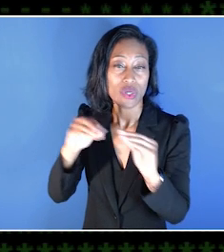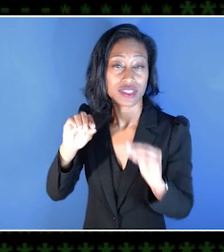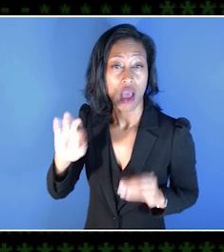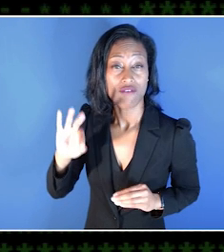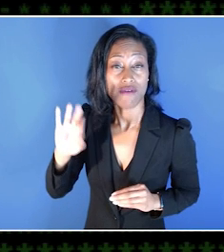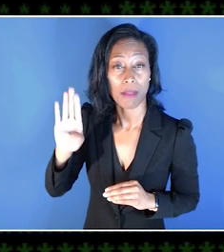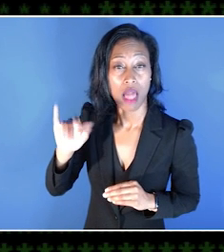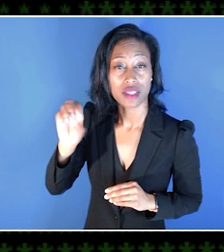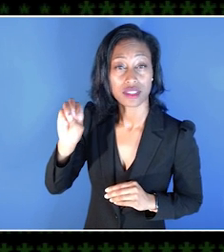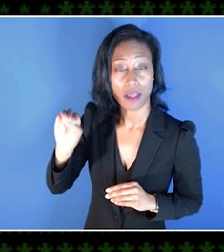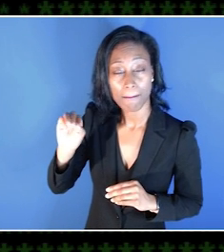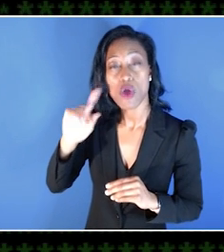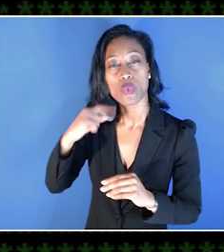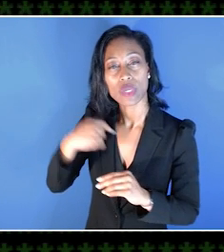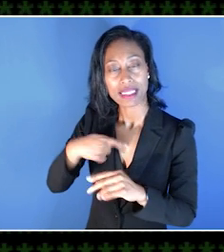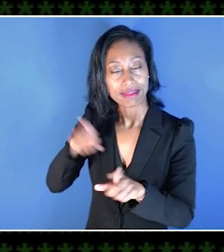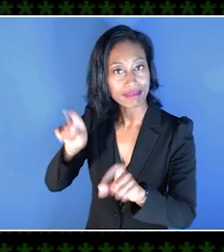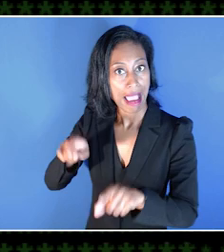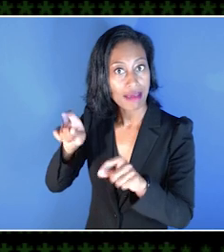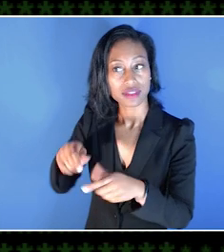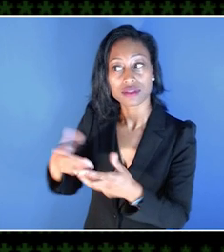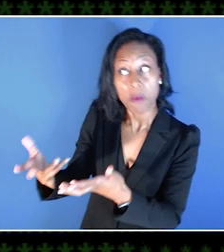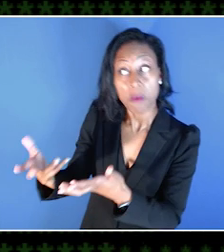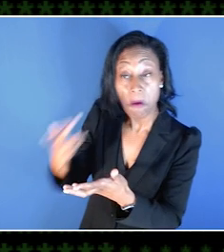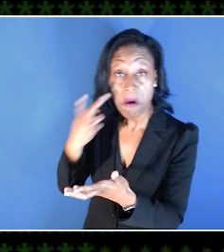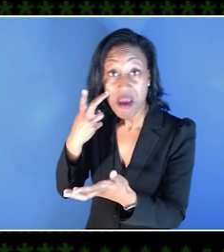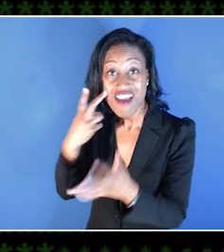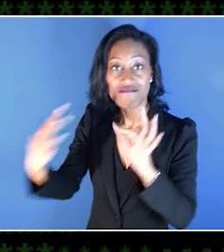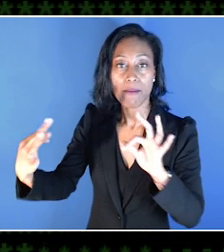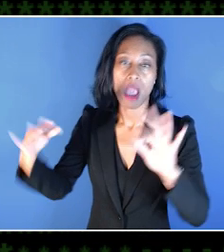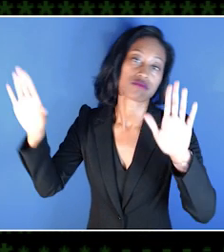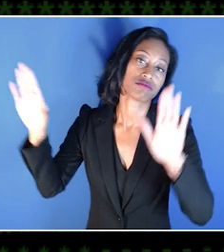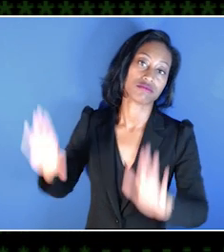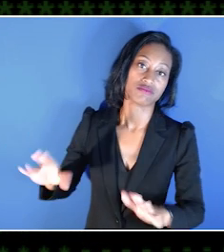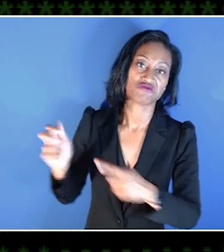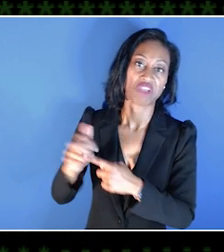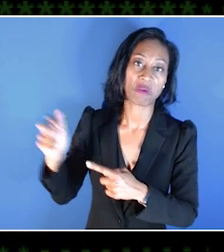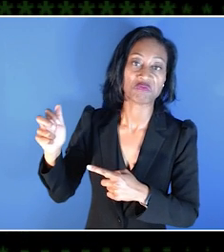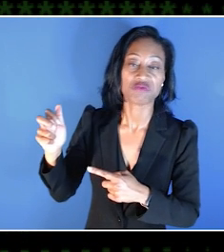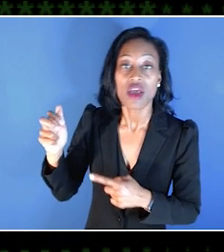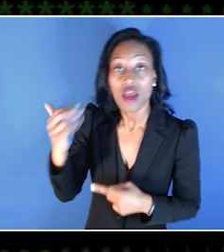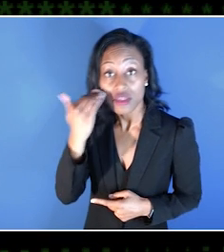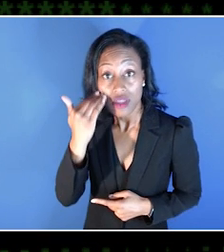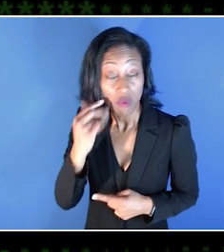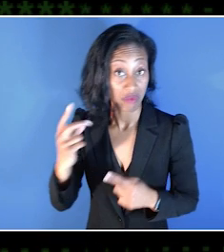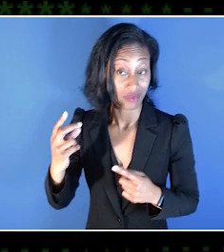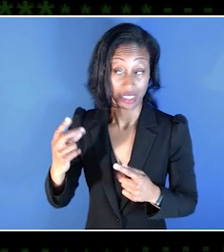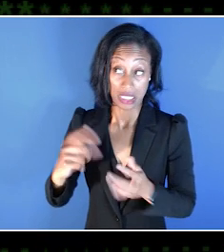The feedback that we received was phenomenal. Not only did it highlight what we have been doing right,